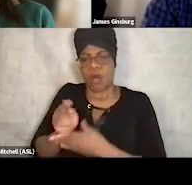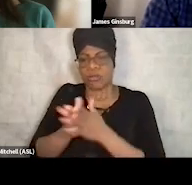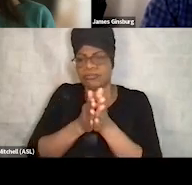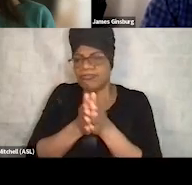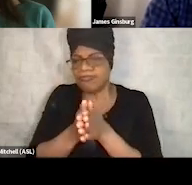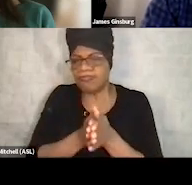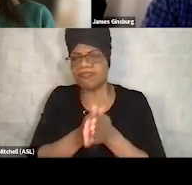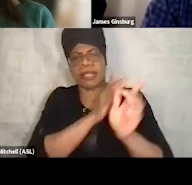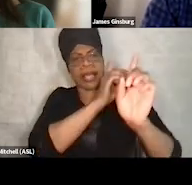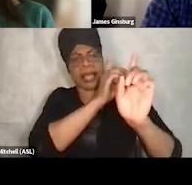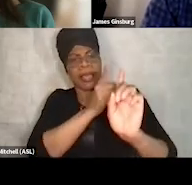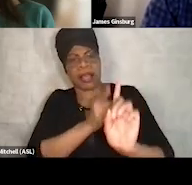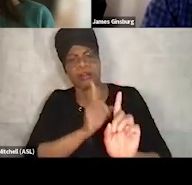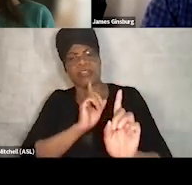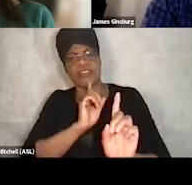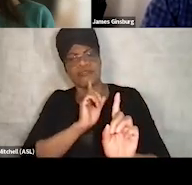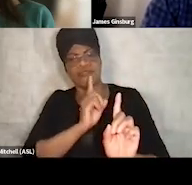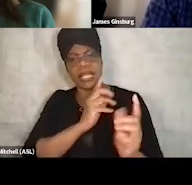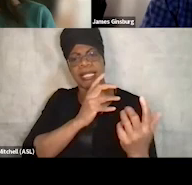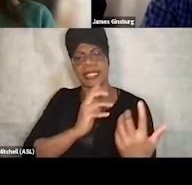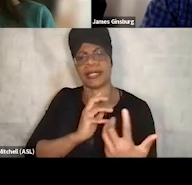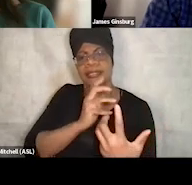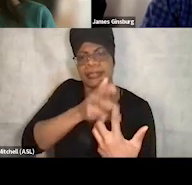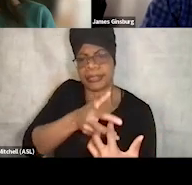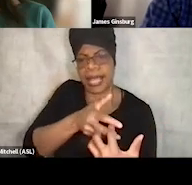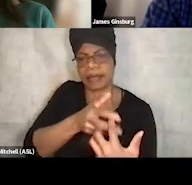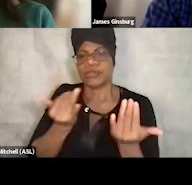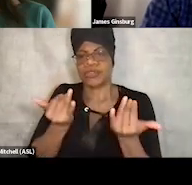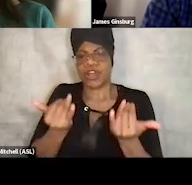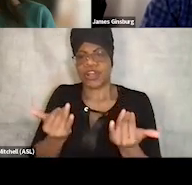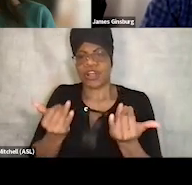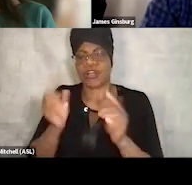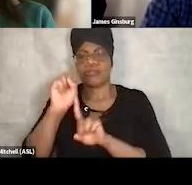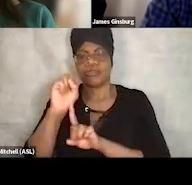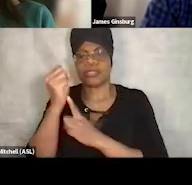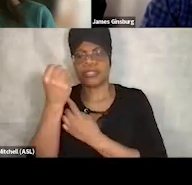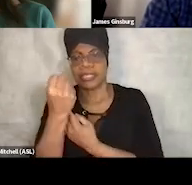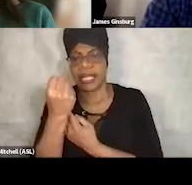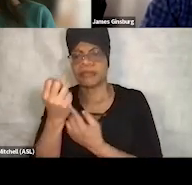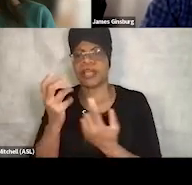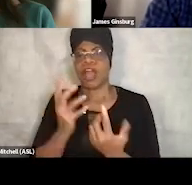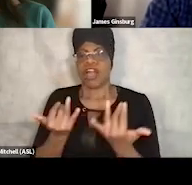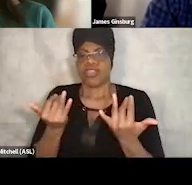and really adapt to the current circumstances, the current needs, the current community